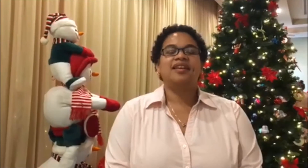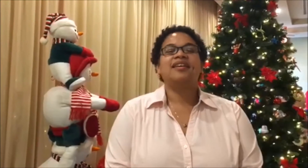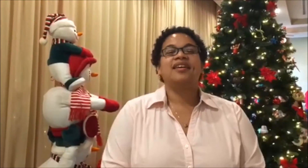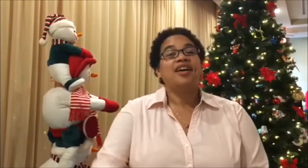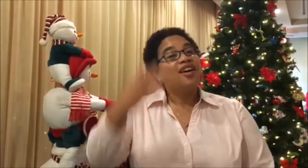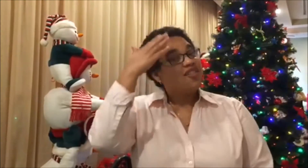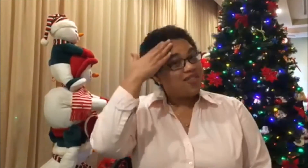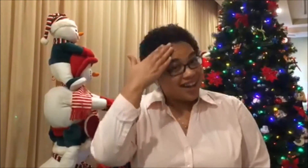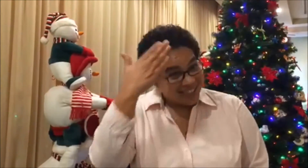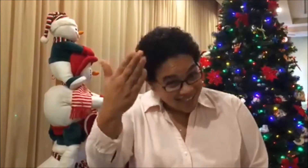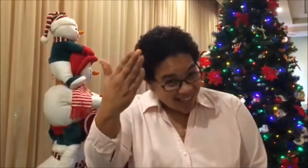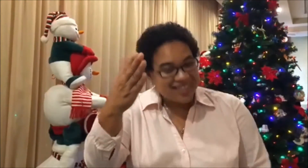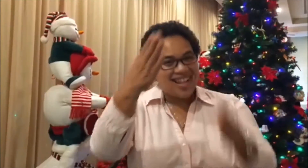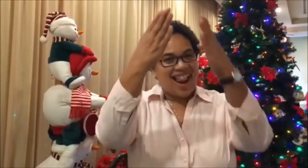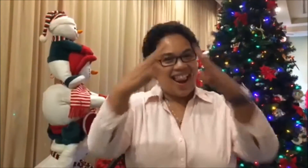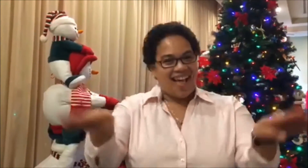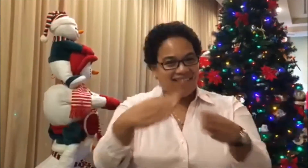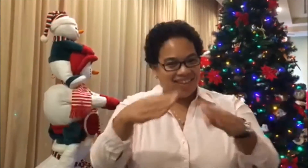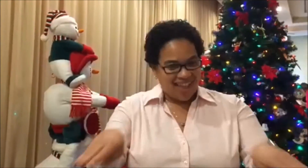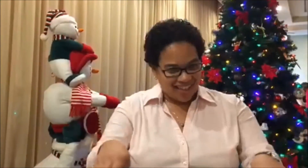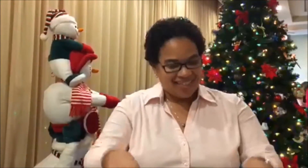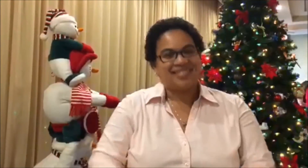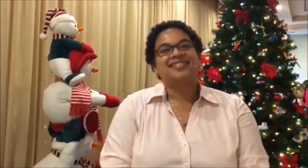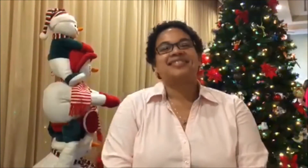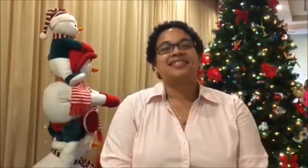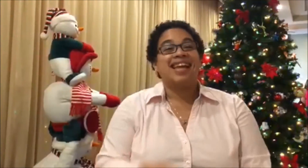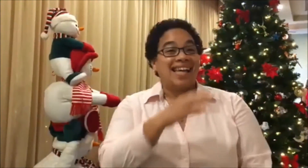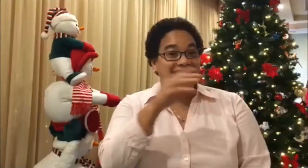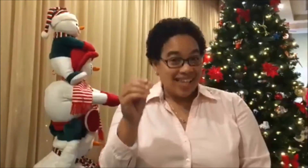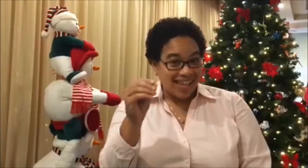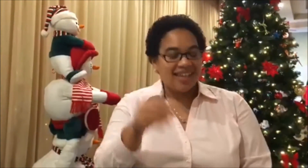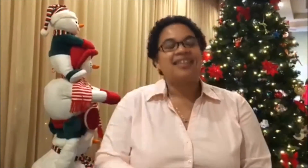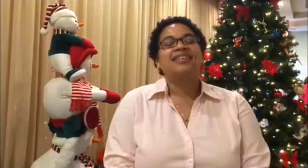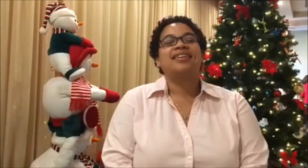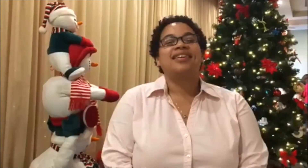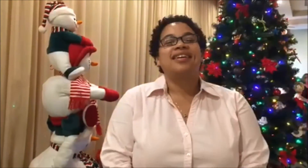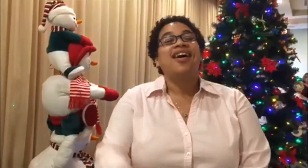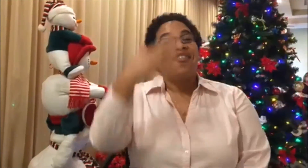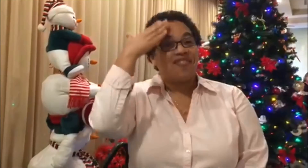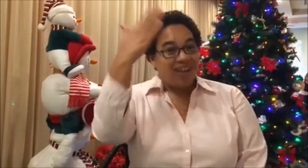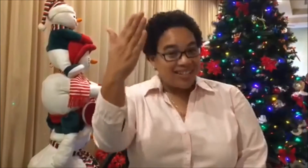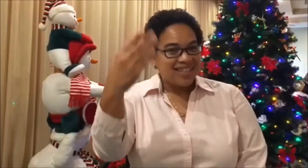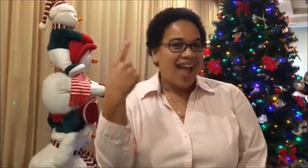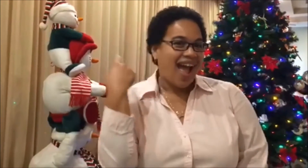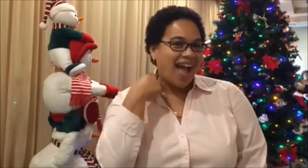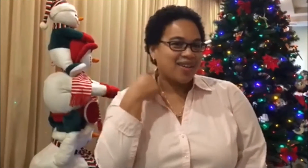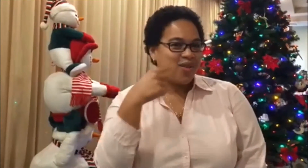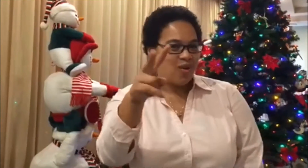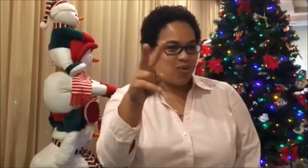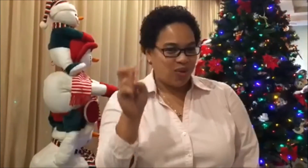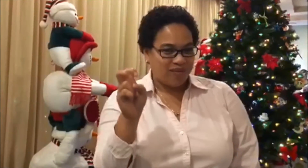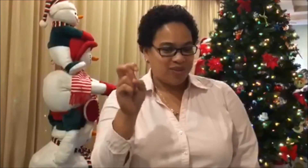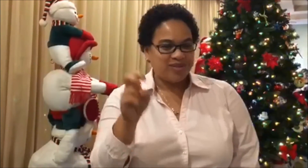¡Feliz Navidad! Merry Christmas! y / and ¡Feliz año nuevo! Happy New Year!